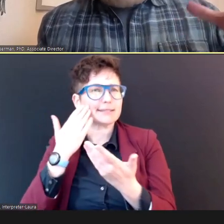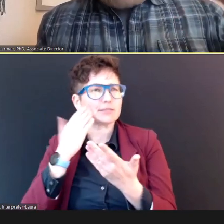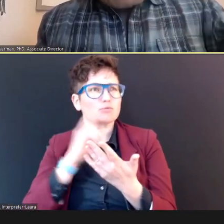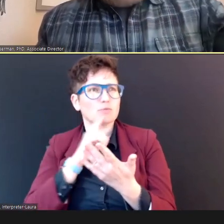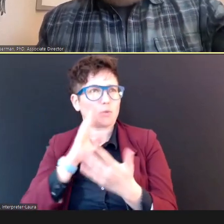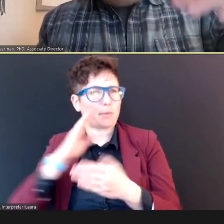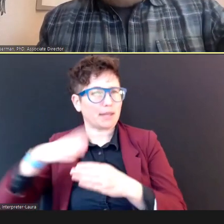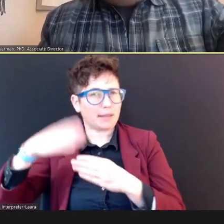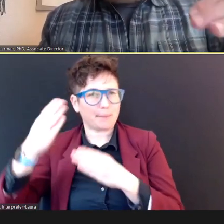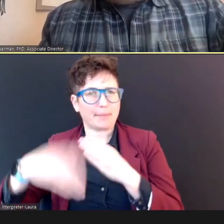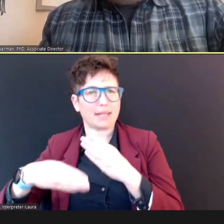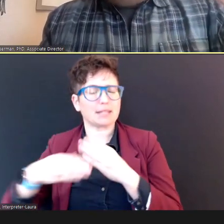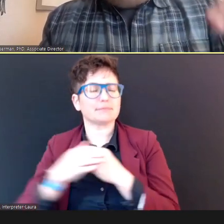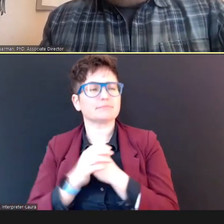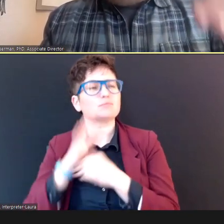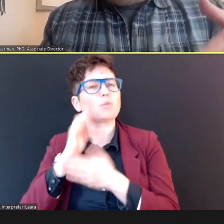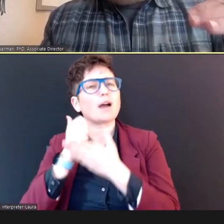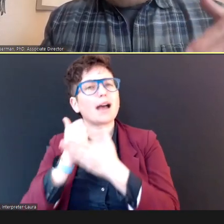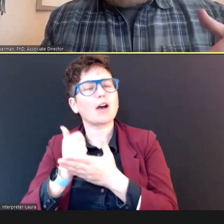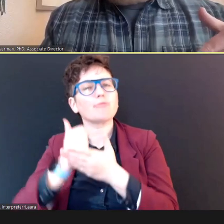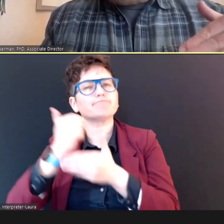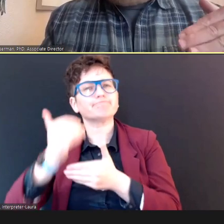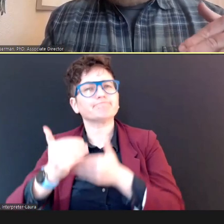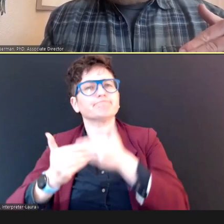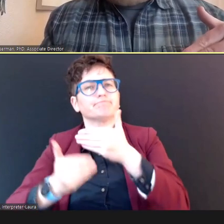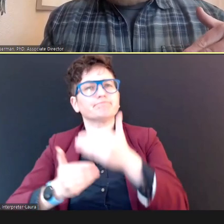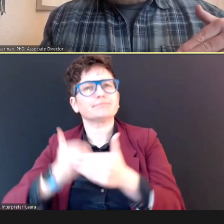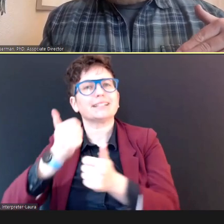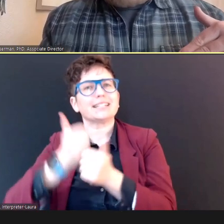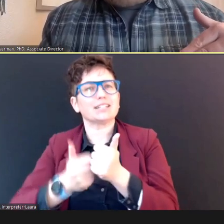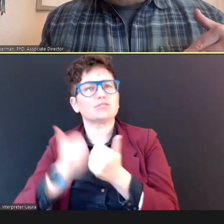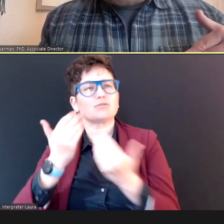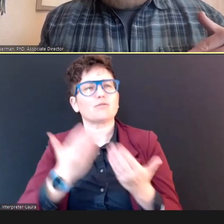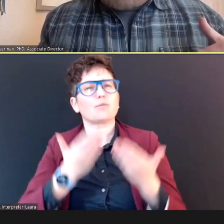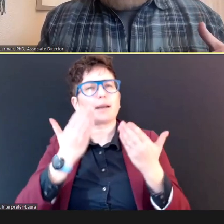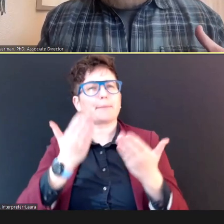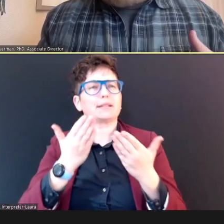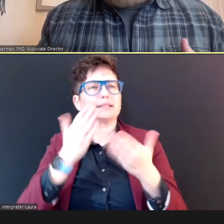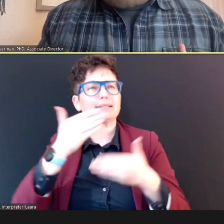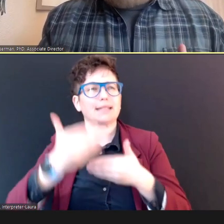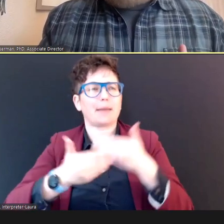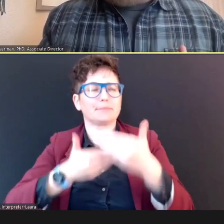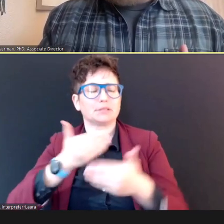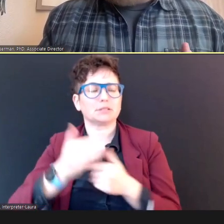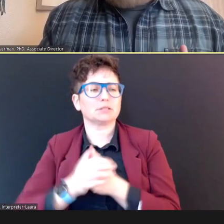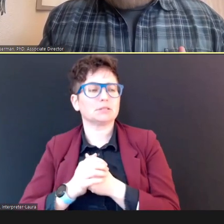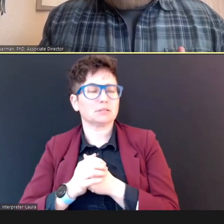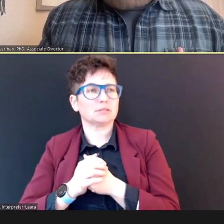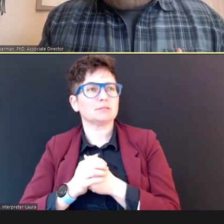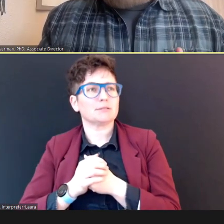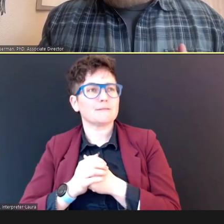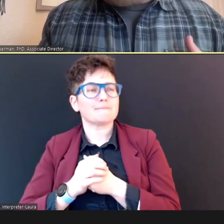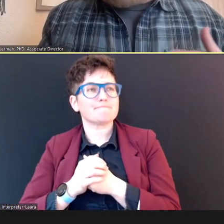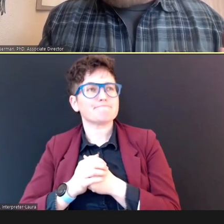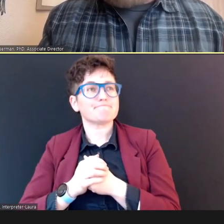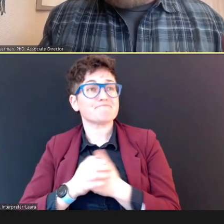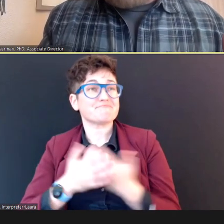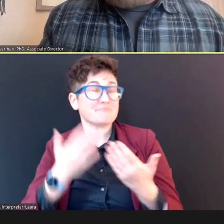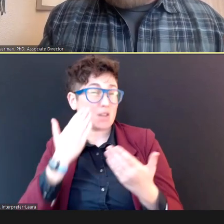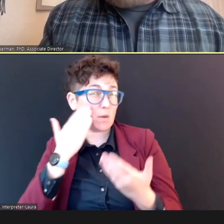through each of the recommended steps (slide advances), so -- you know, you might think you want to create your with own form, and